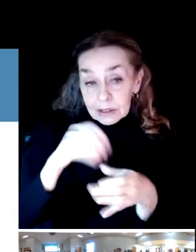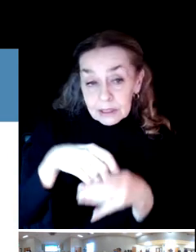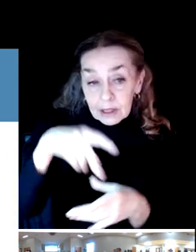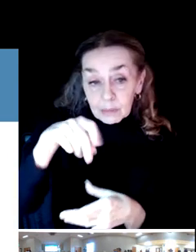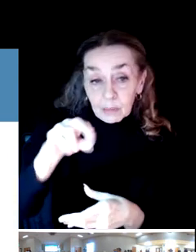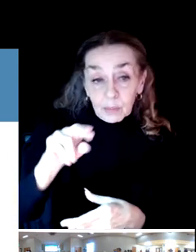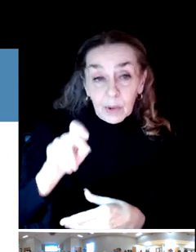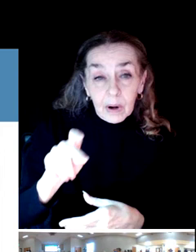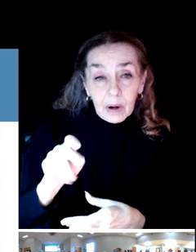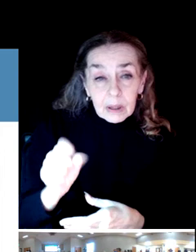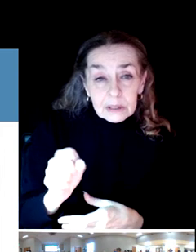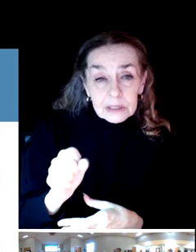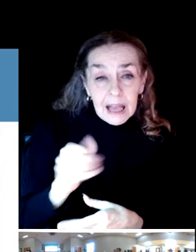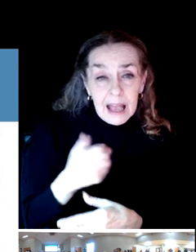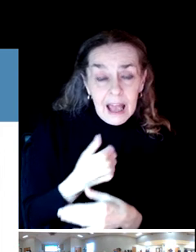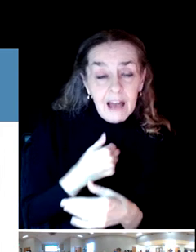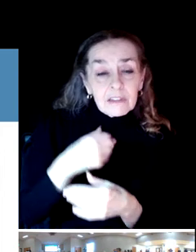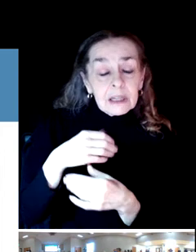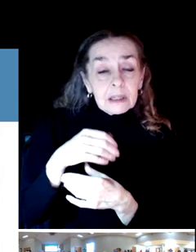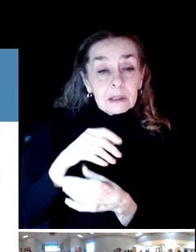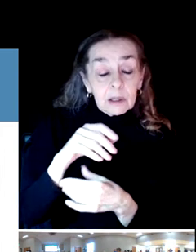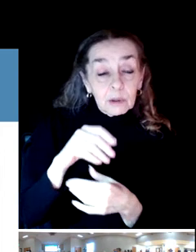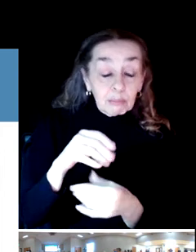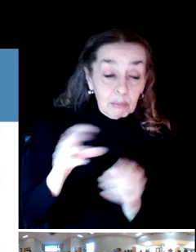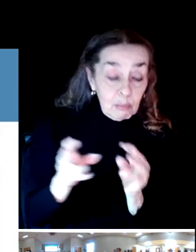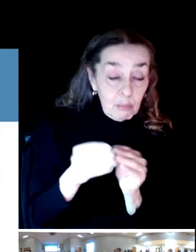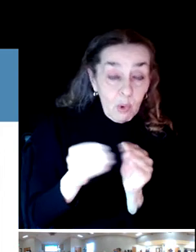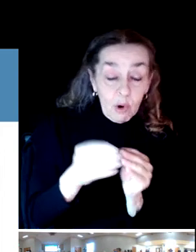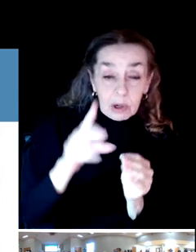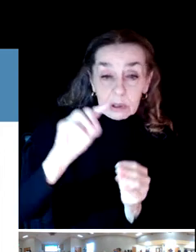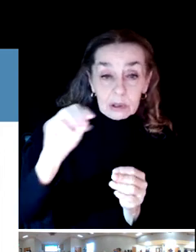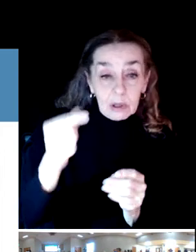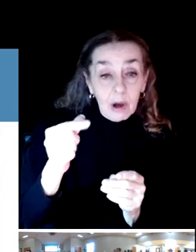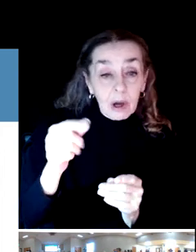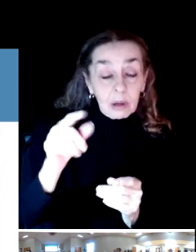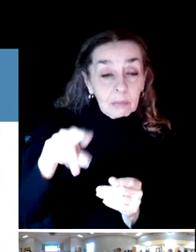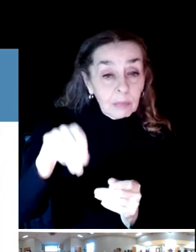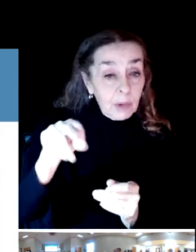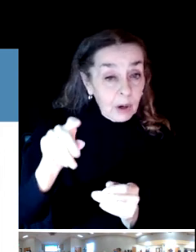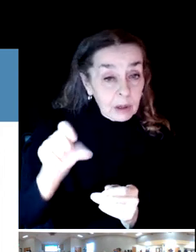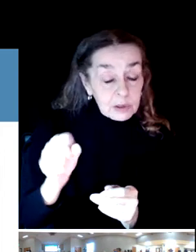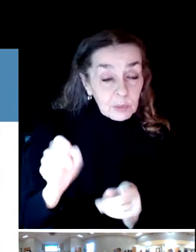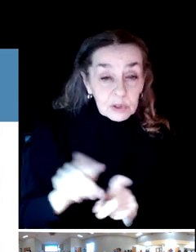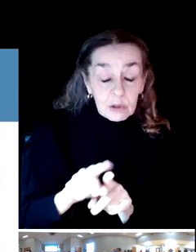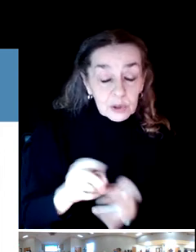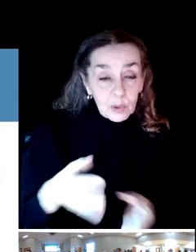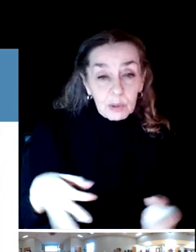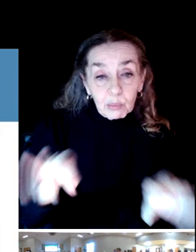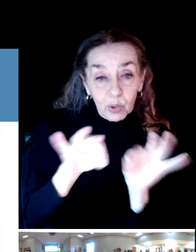having additional dog parks was important to community members.